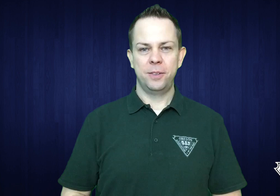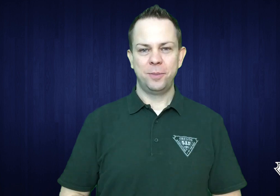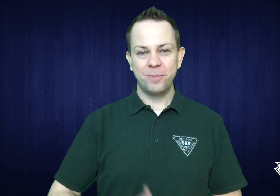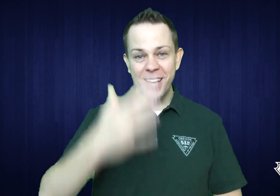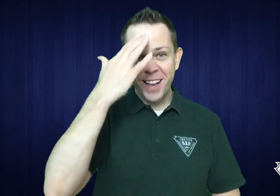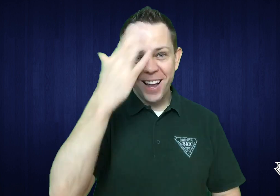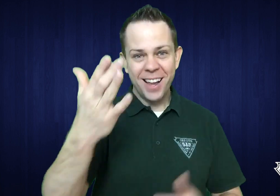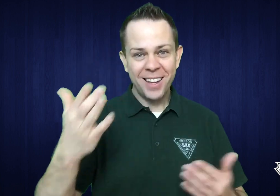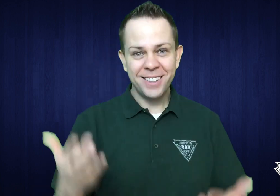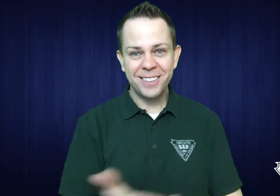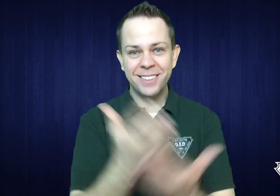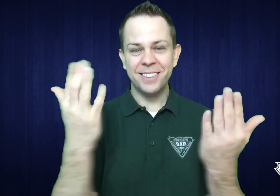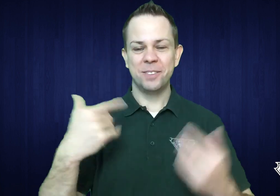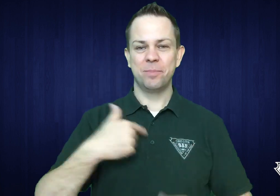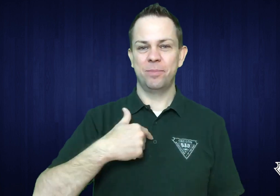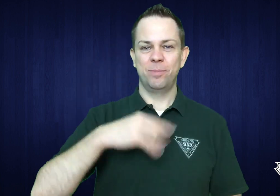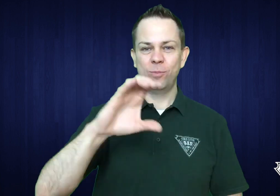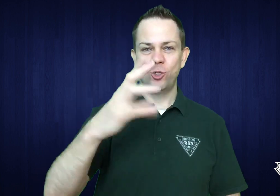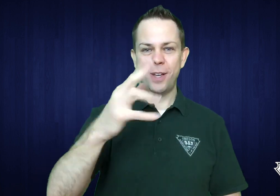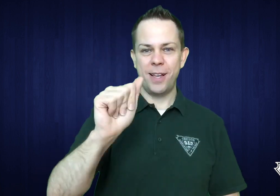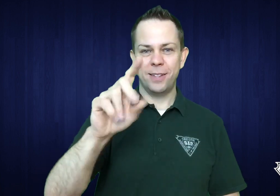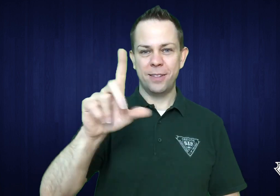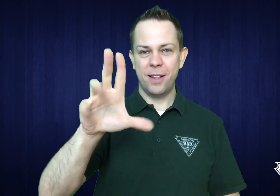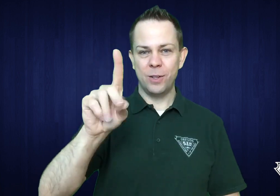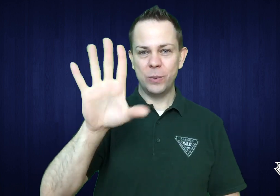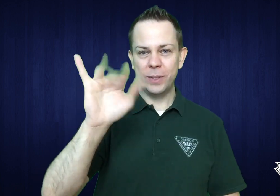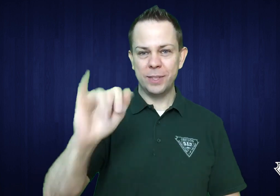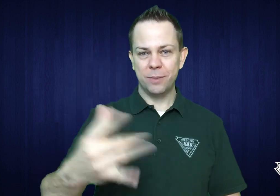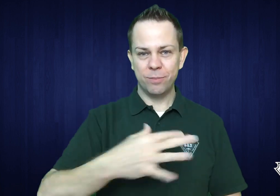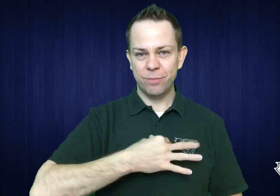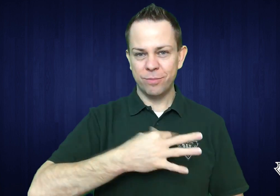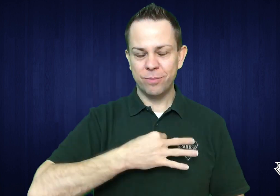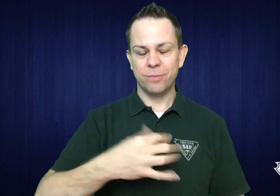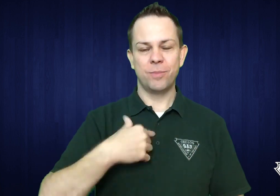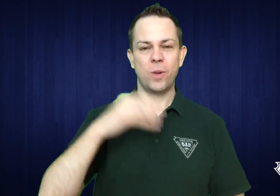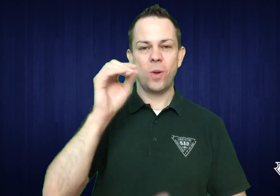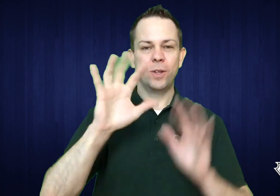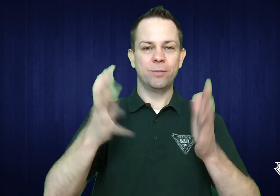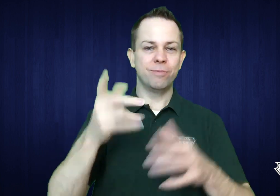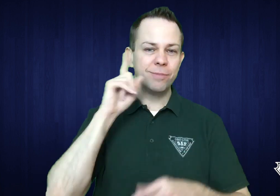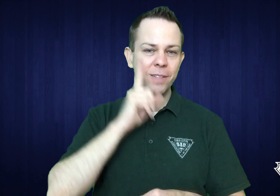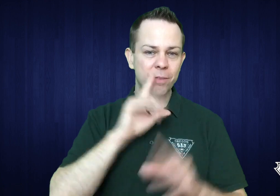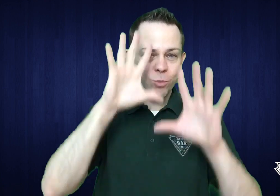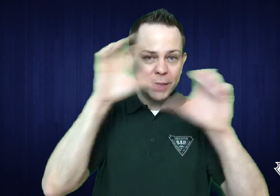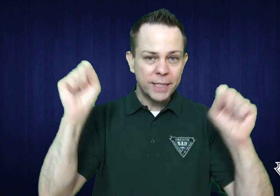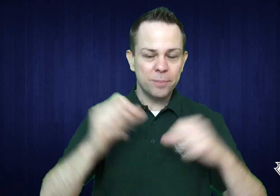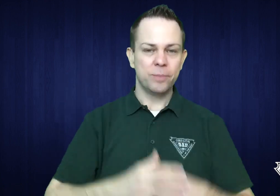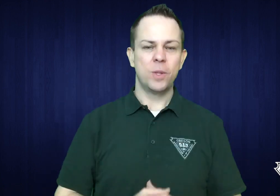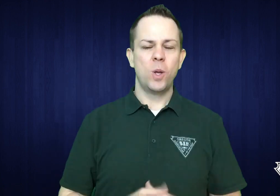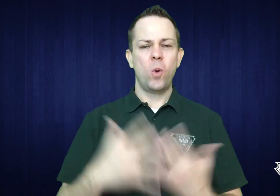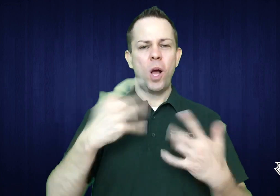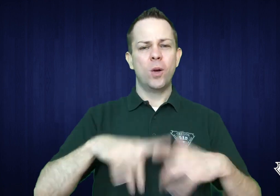Hello! I'm Chad Ludwig, President of the Oregon Association for the Deaf.